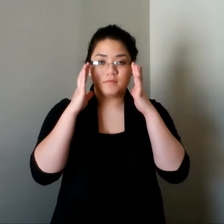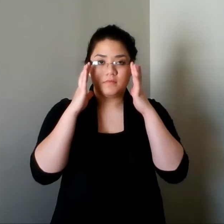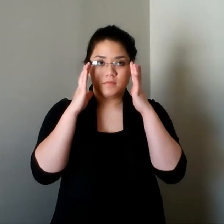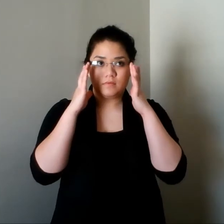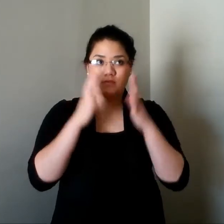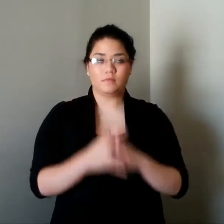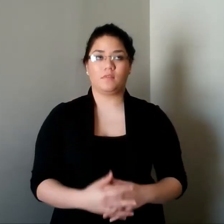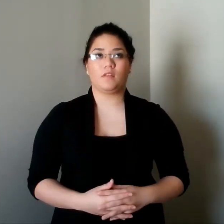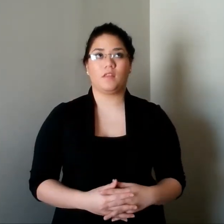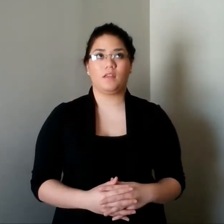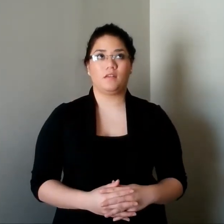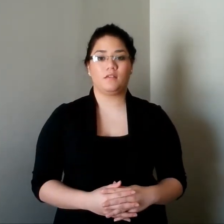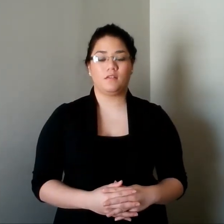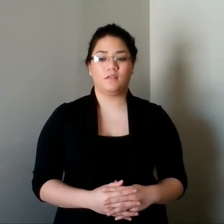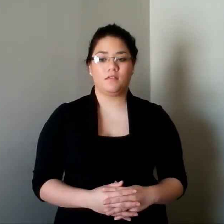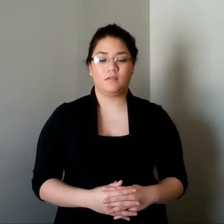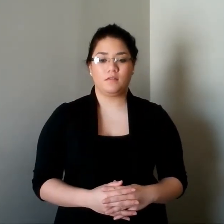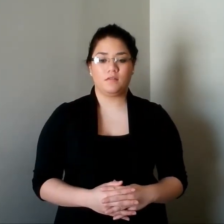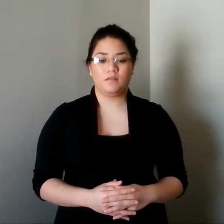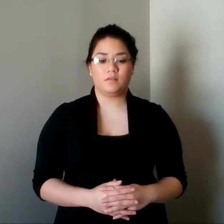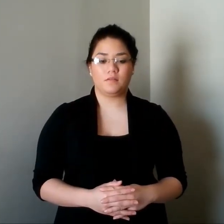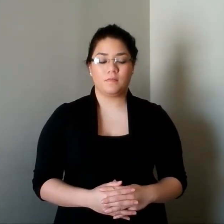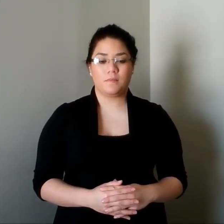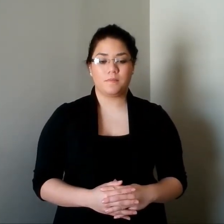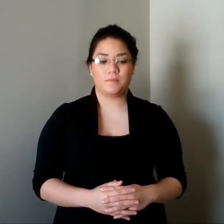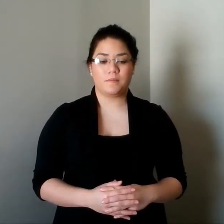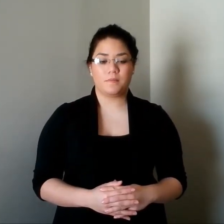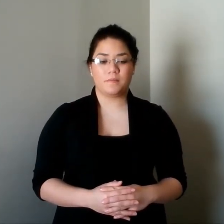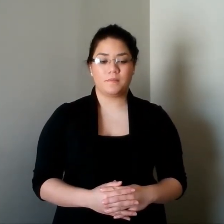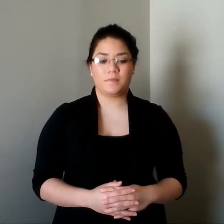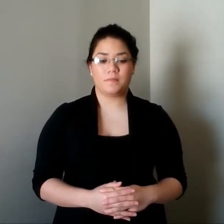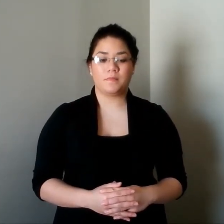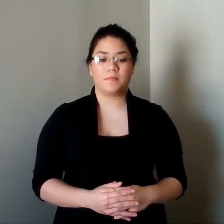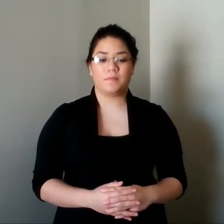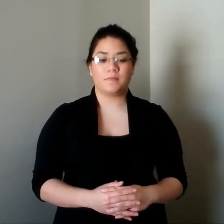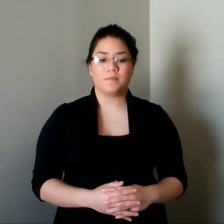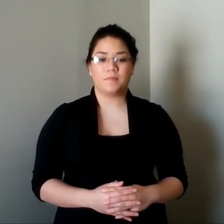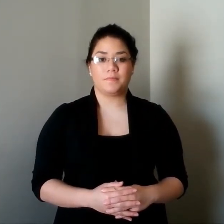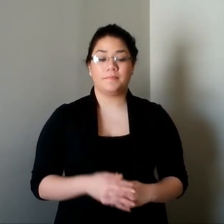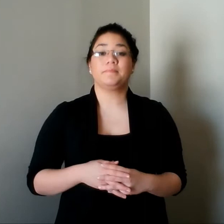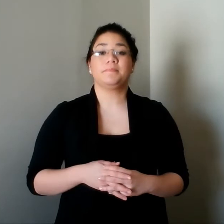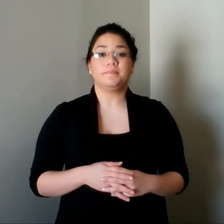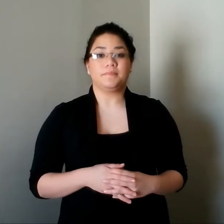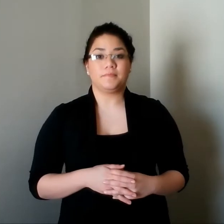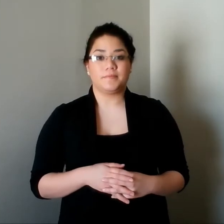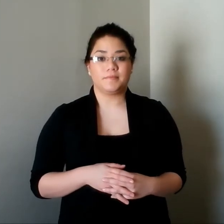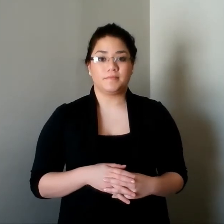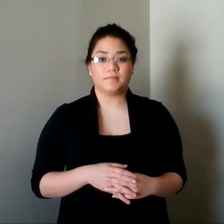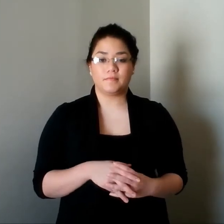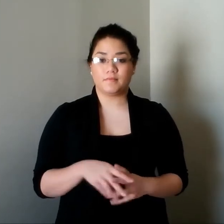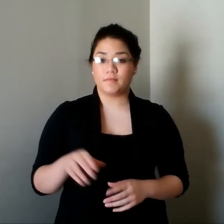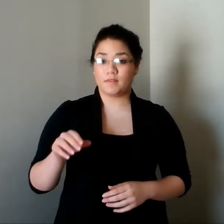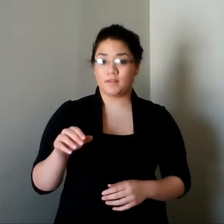licenses to fly. Elanor, who went by Nellie, influenced many